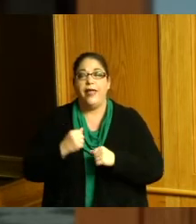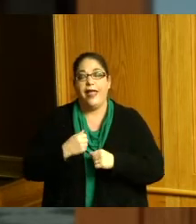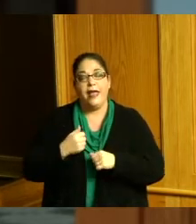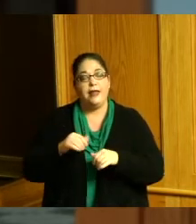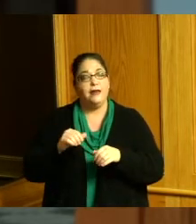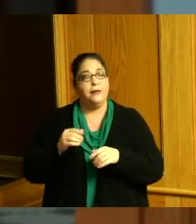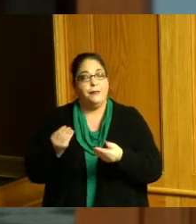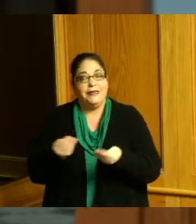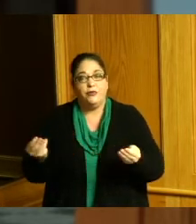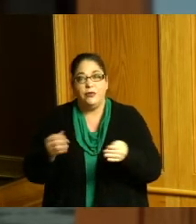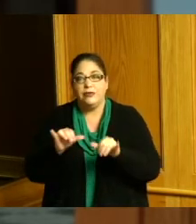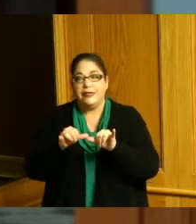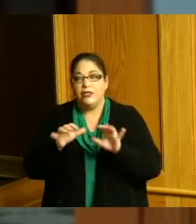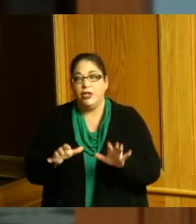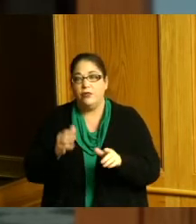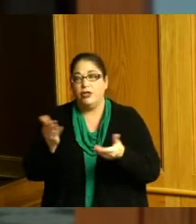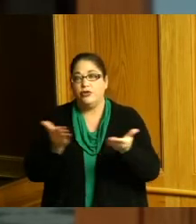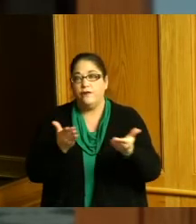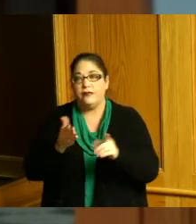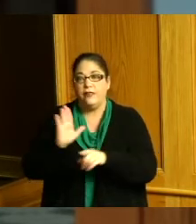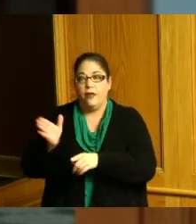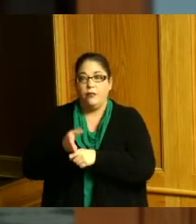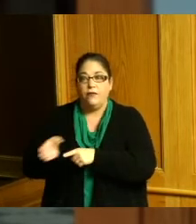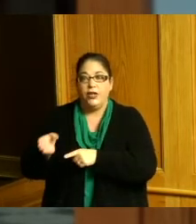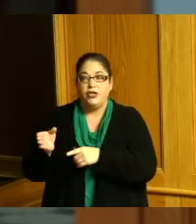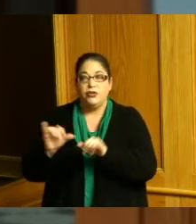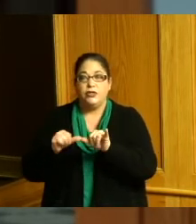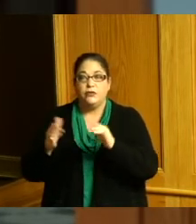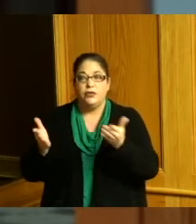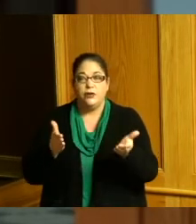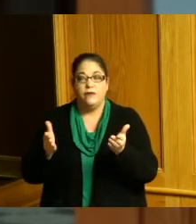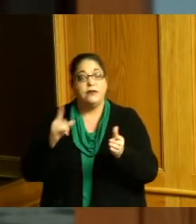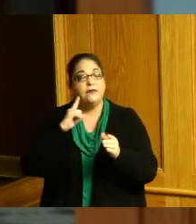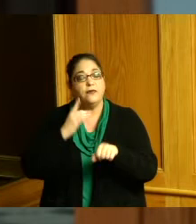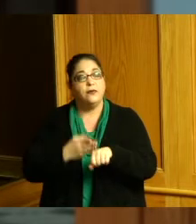professional engineering services for the improvements of the cliff road landslides